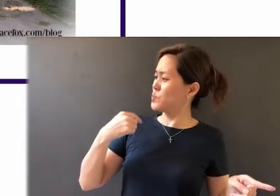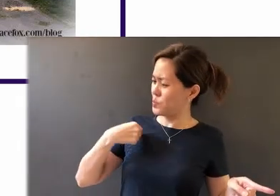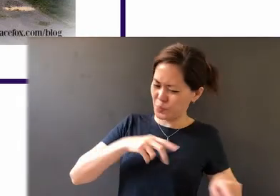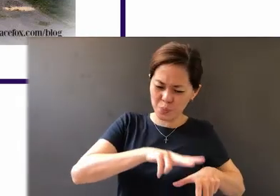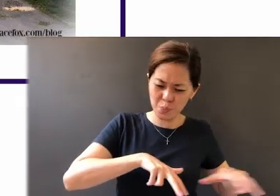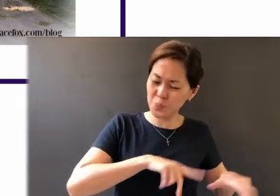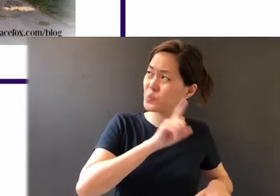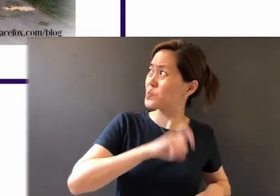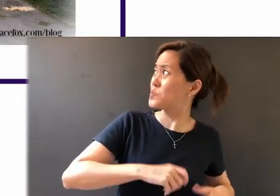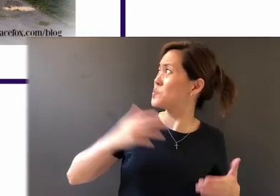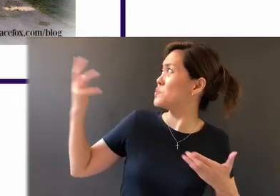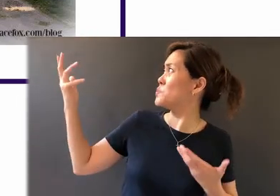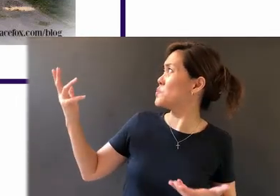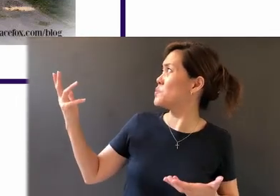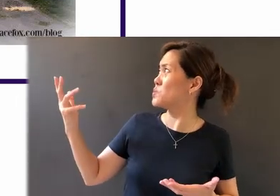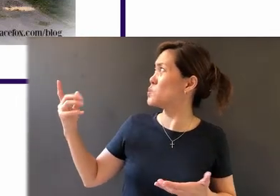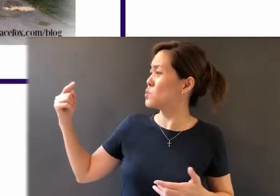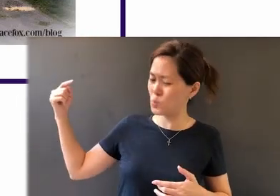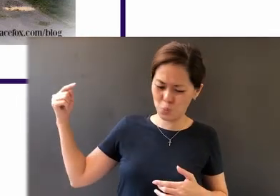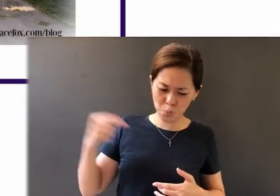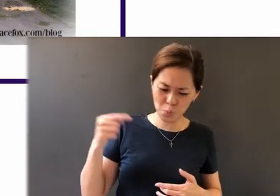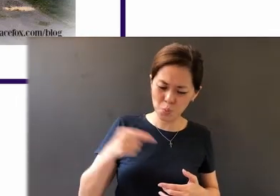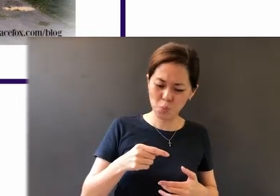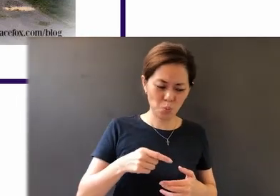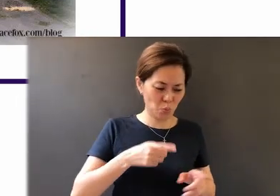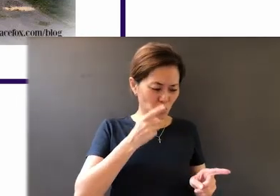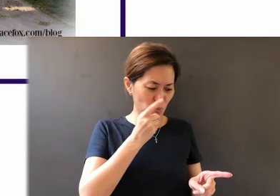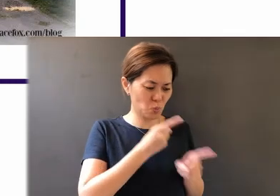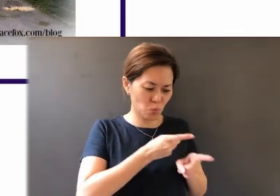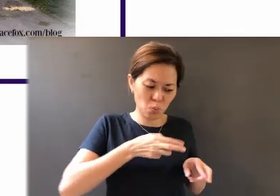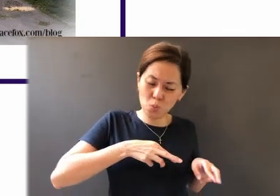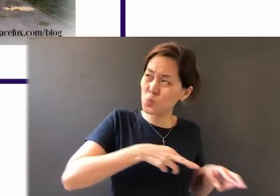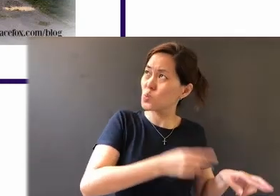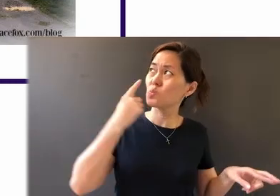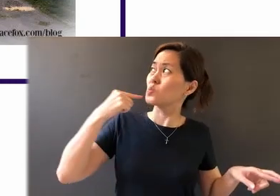O LORD; point out the right road for me